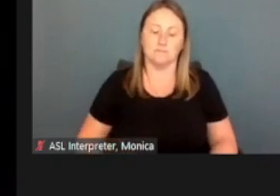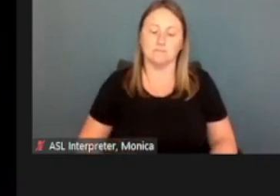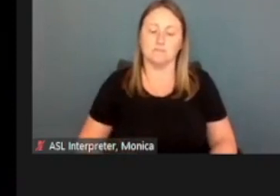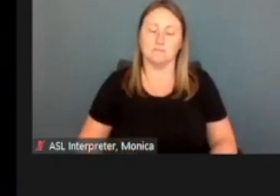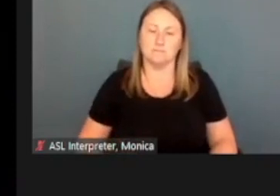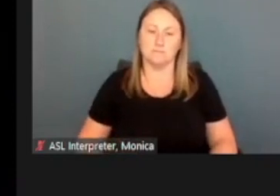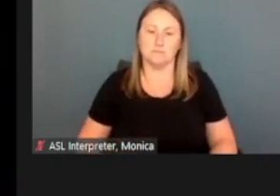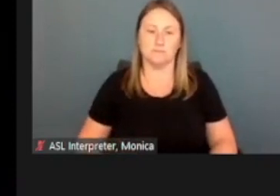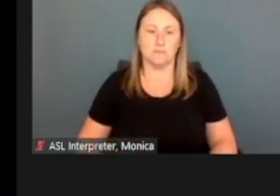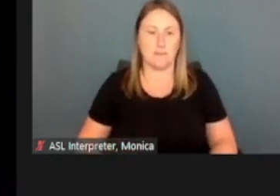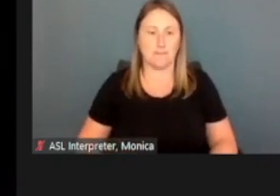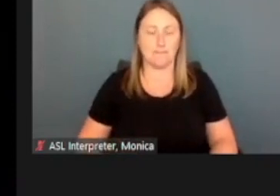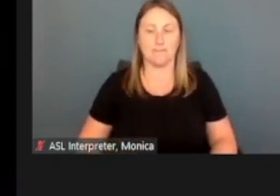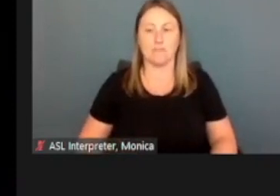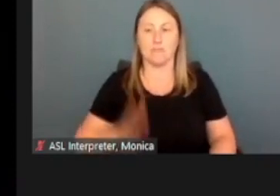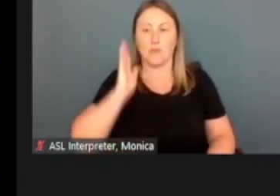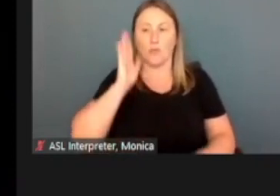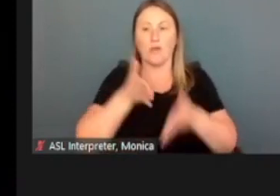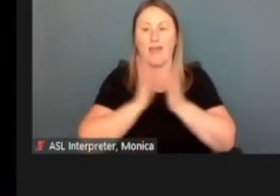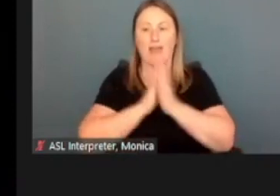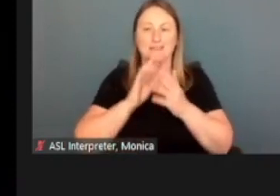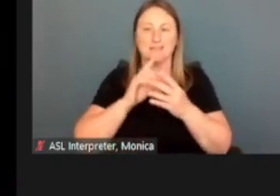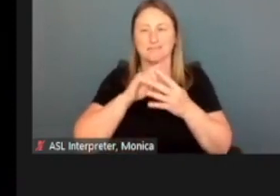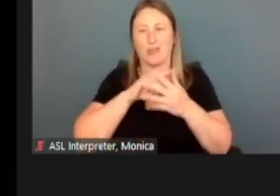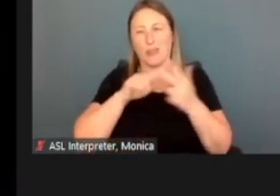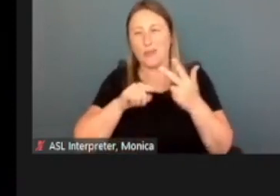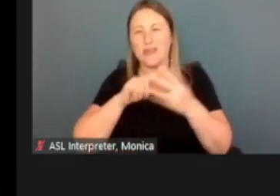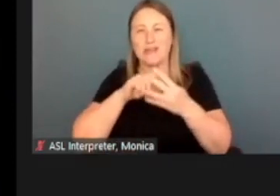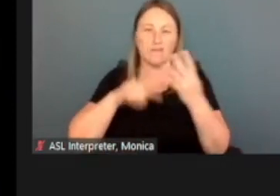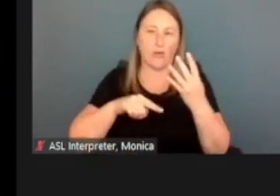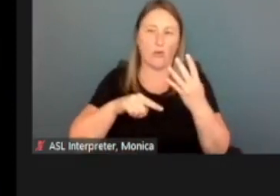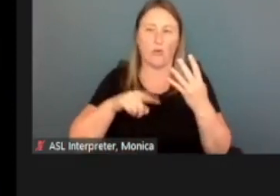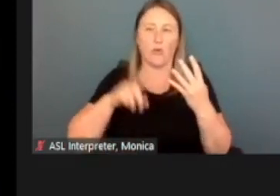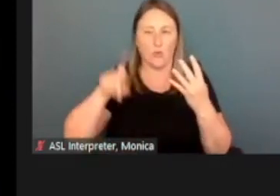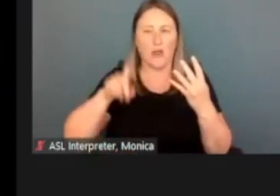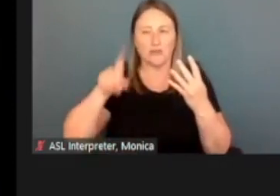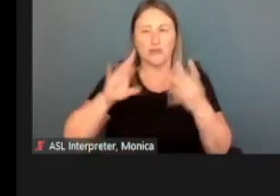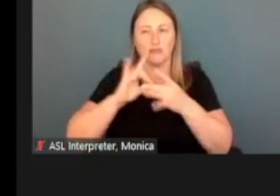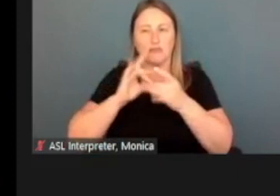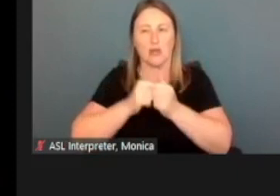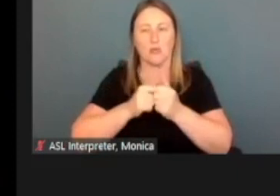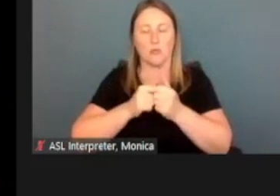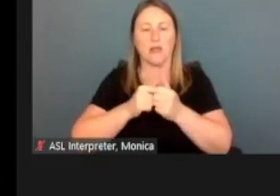And this will ask them like three to four of these credit style questions.